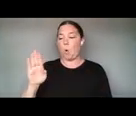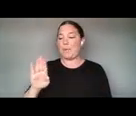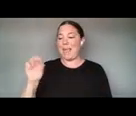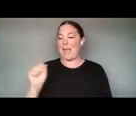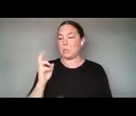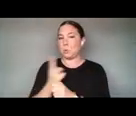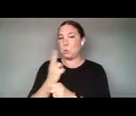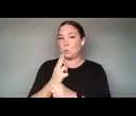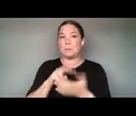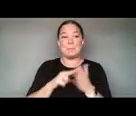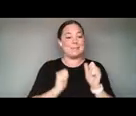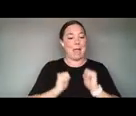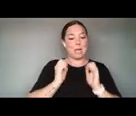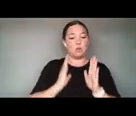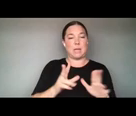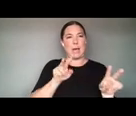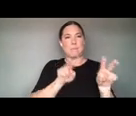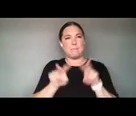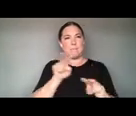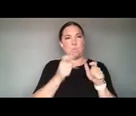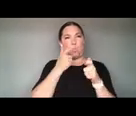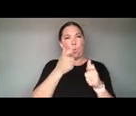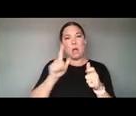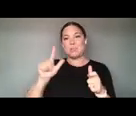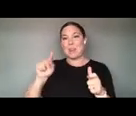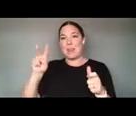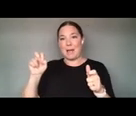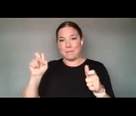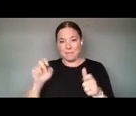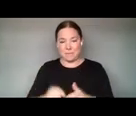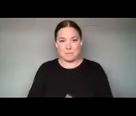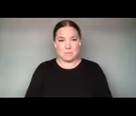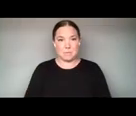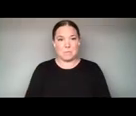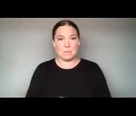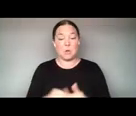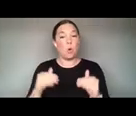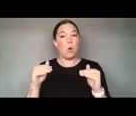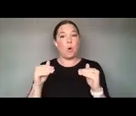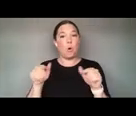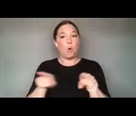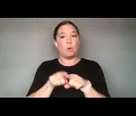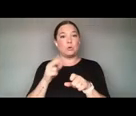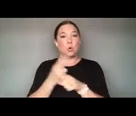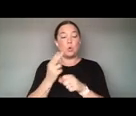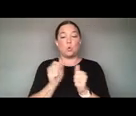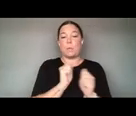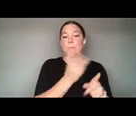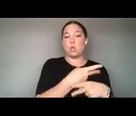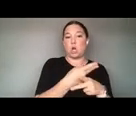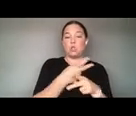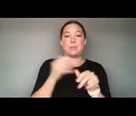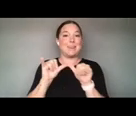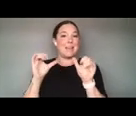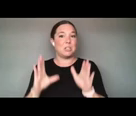PERFORMANCES LIVE. IN PARALLEL WITH PRODUCTION OUR ENGINEERS WERE ADVANCING DEPTH KIT SOFTWARE.